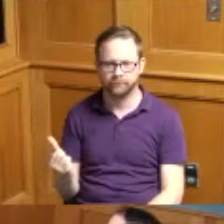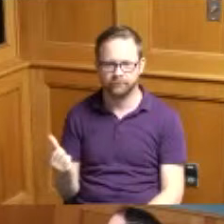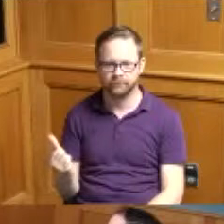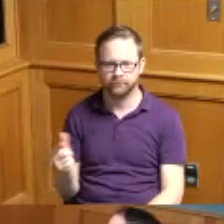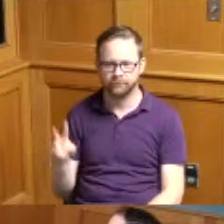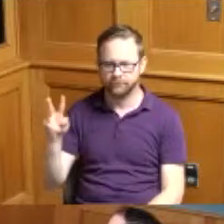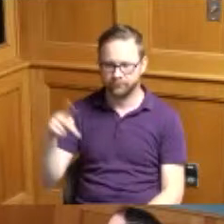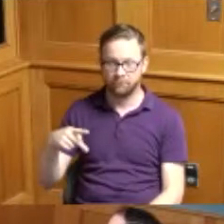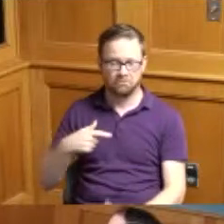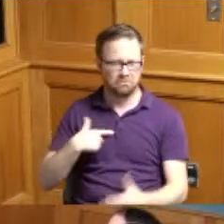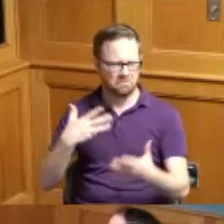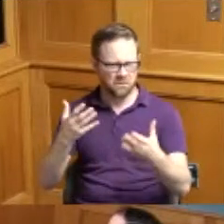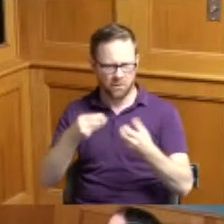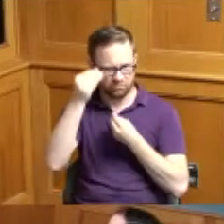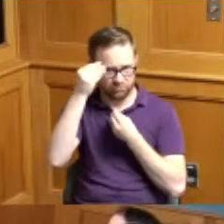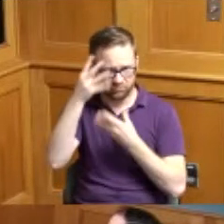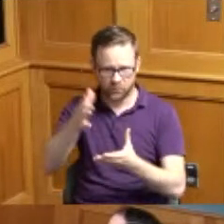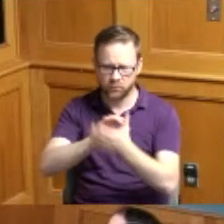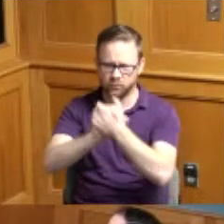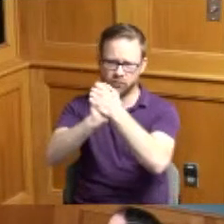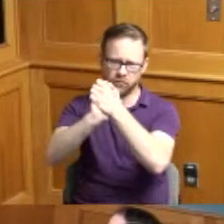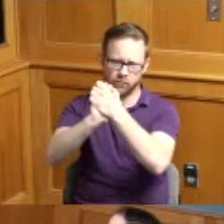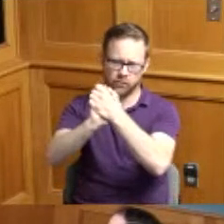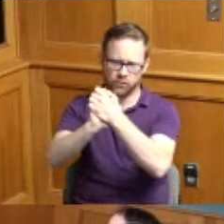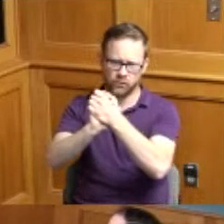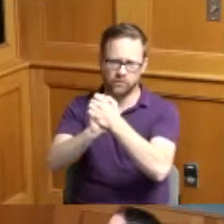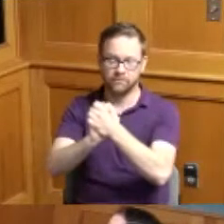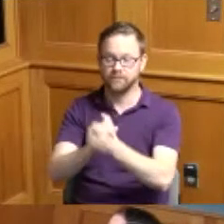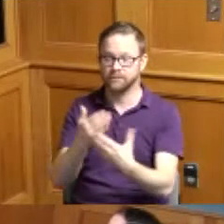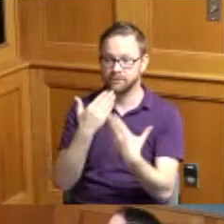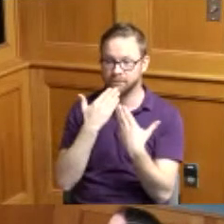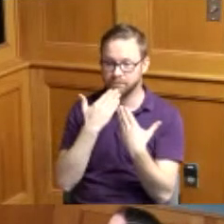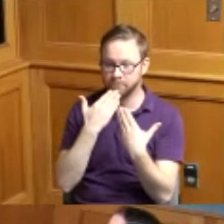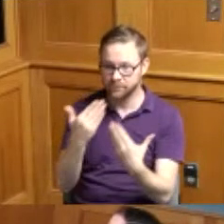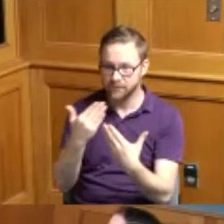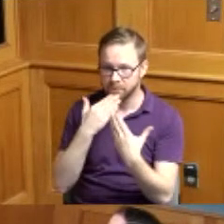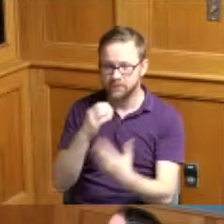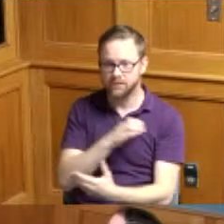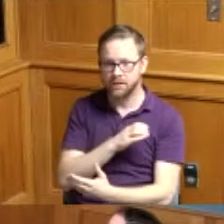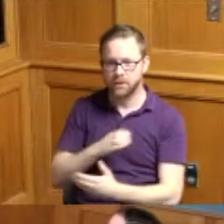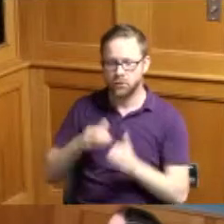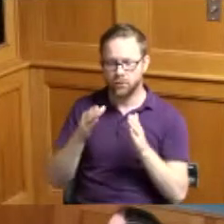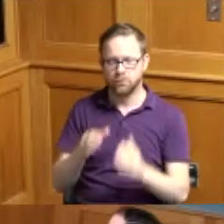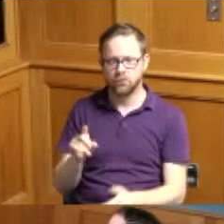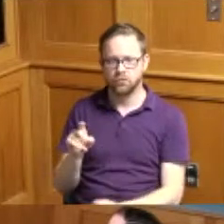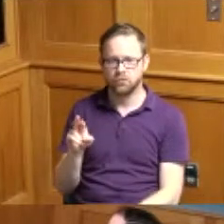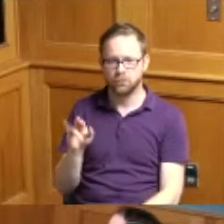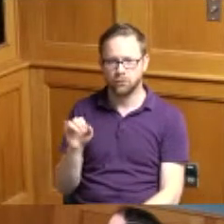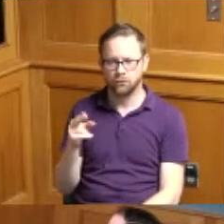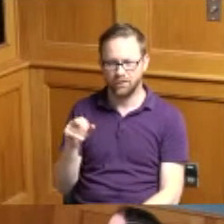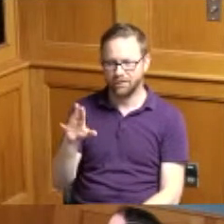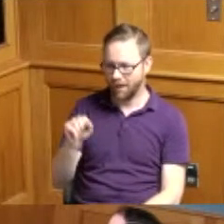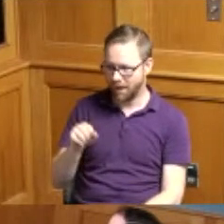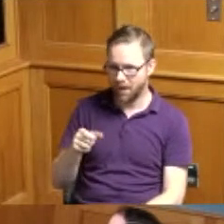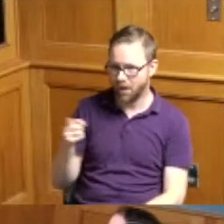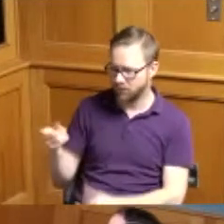I just want to say congratulations thank you Commissioner Driehaus for bringing this to our